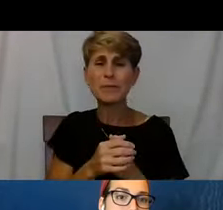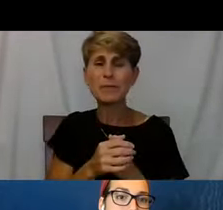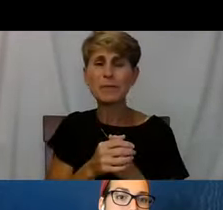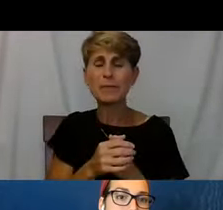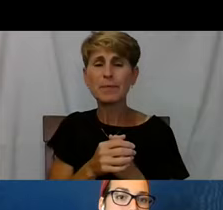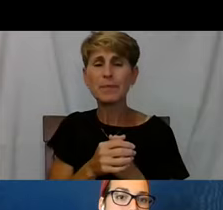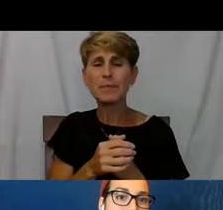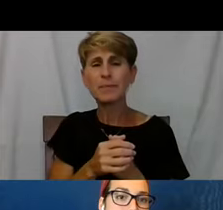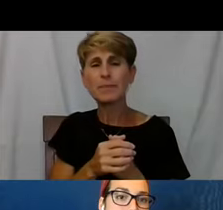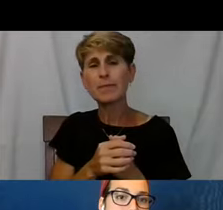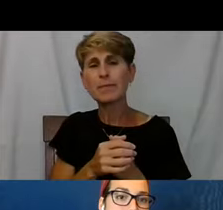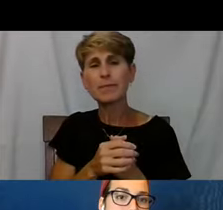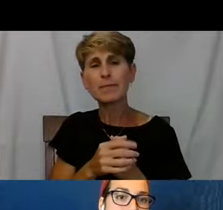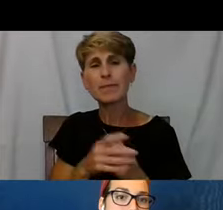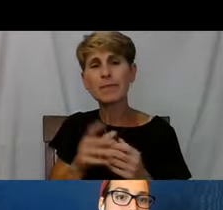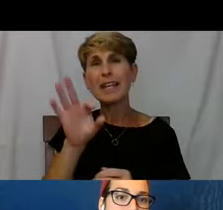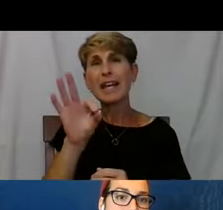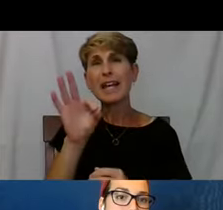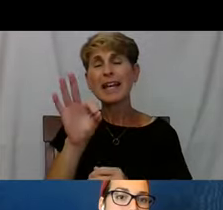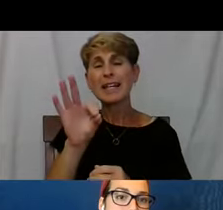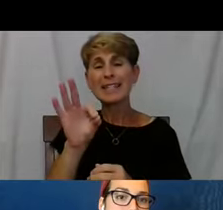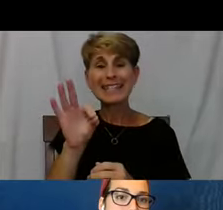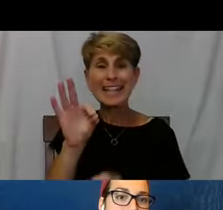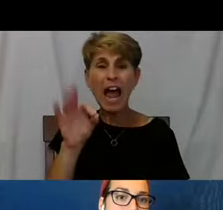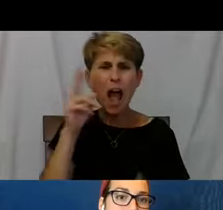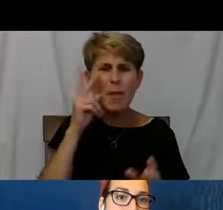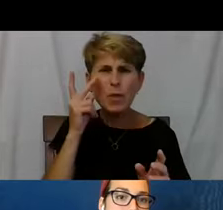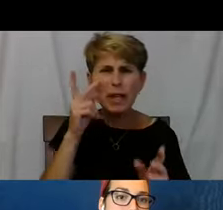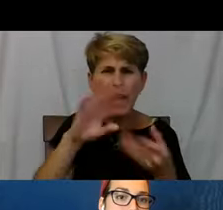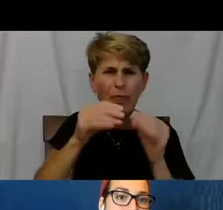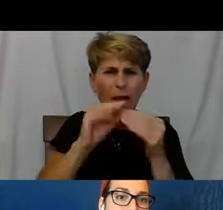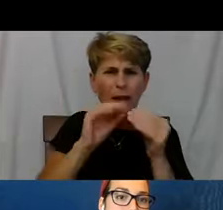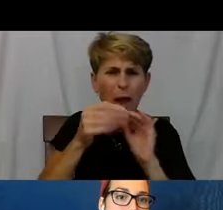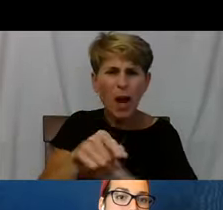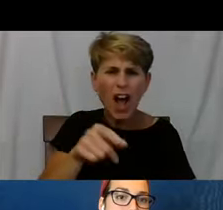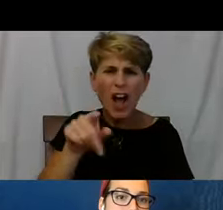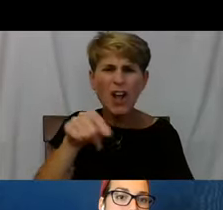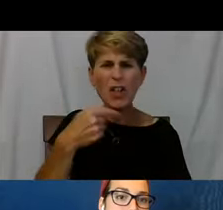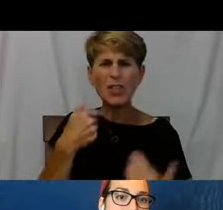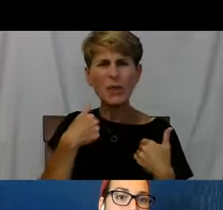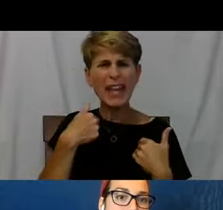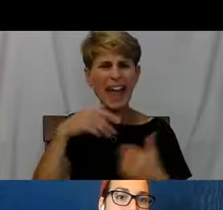There's 914 of you bless all your hearts. People don't have slides, I don't have slides.